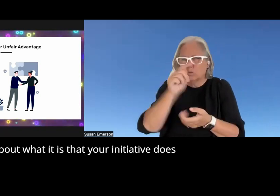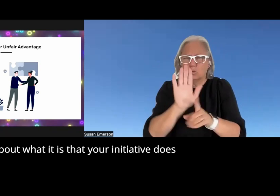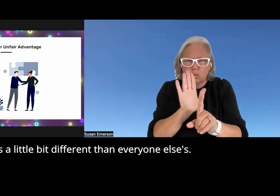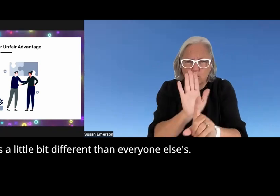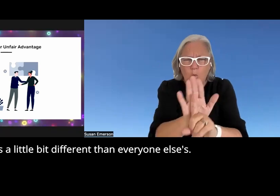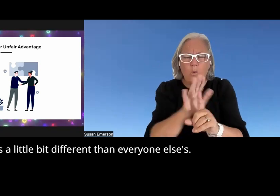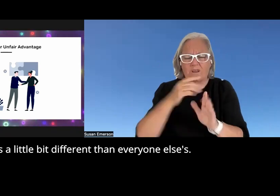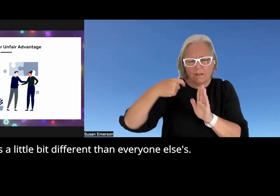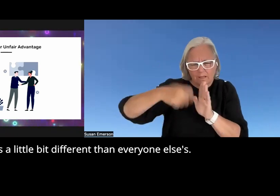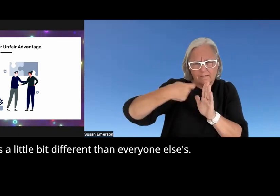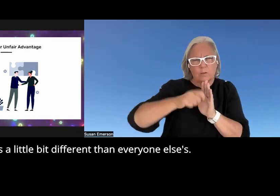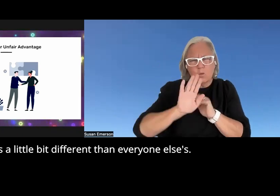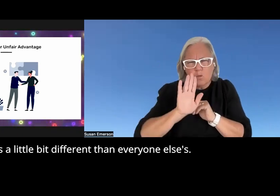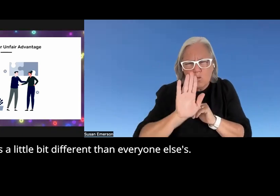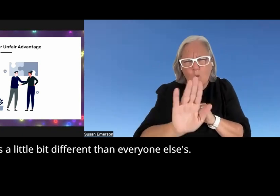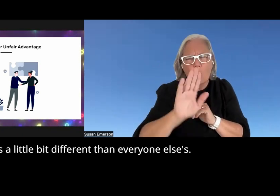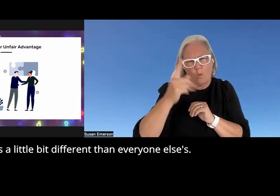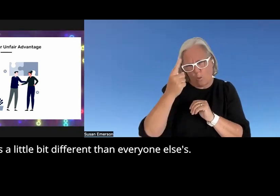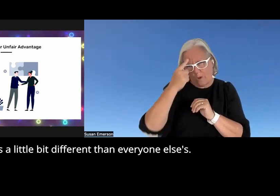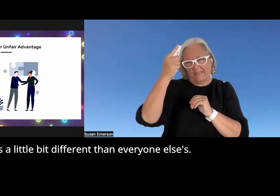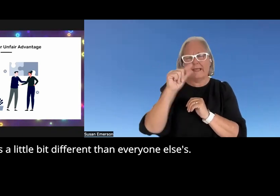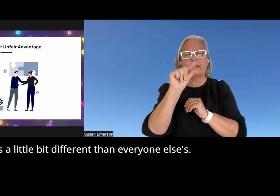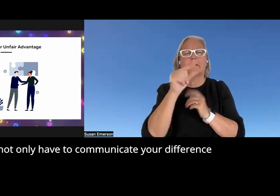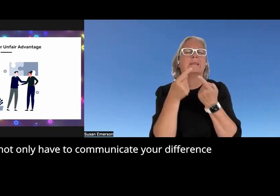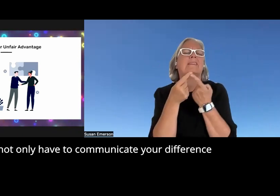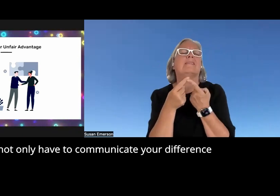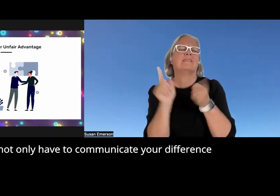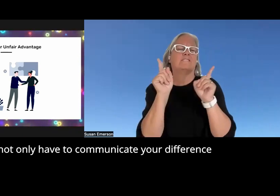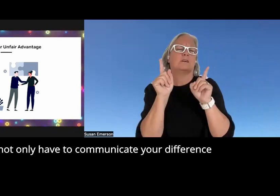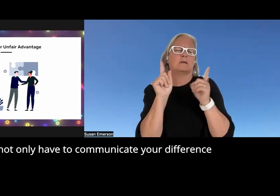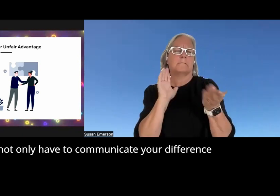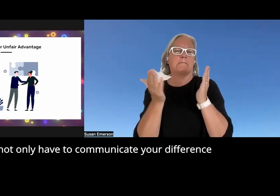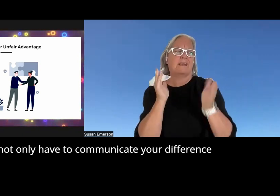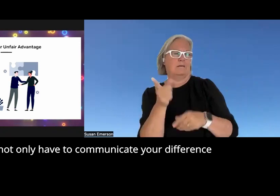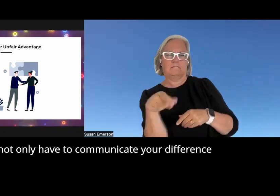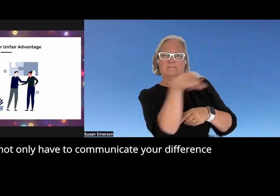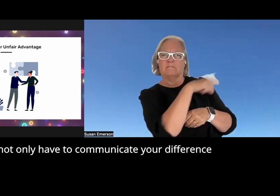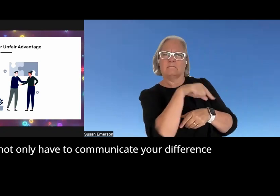does that's a little bit different than everyone else's and you not only have to communicate your